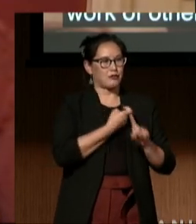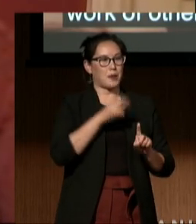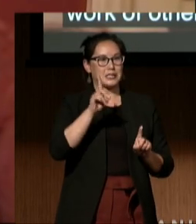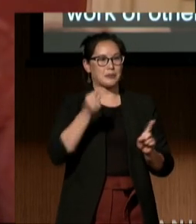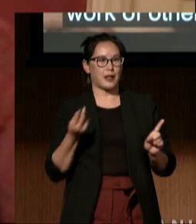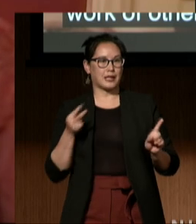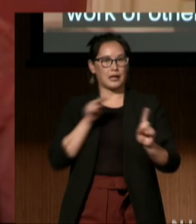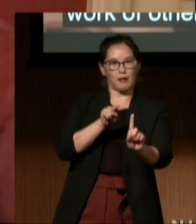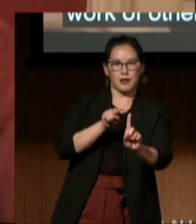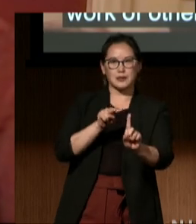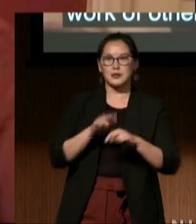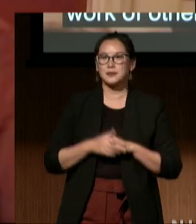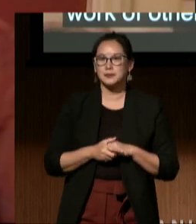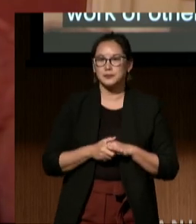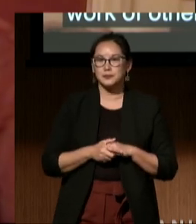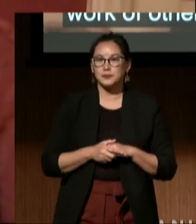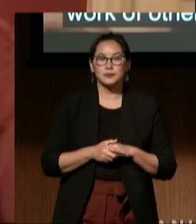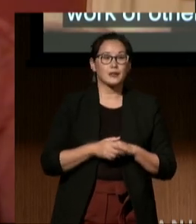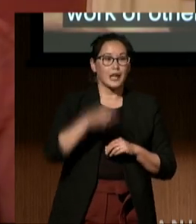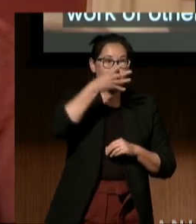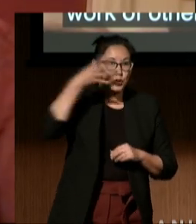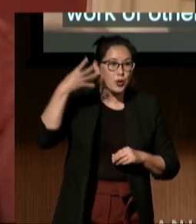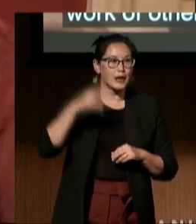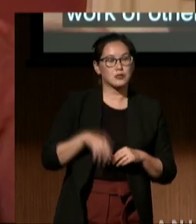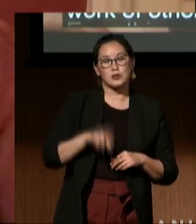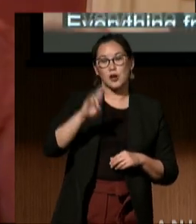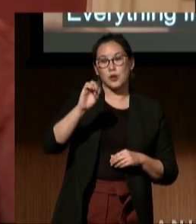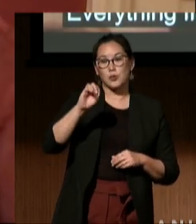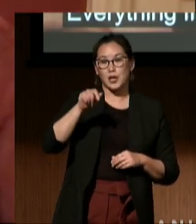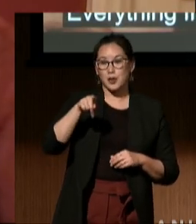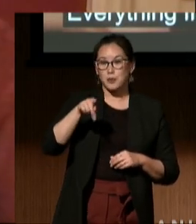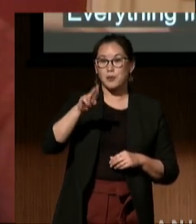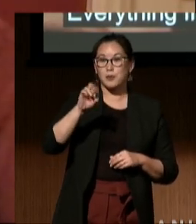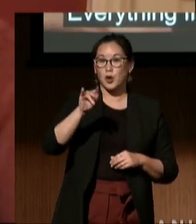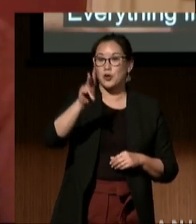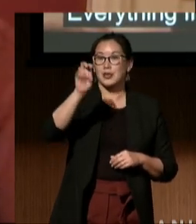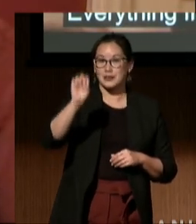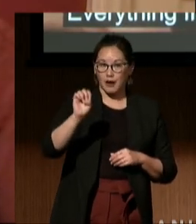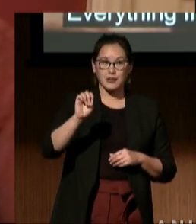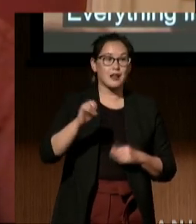everything from immigration to reproductive healthcare to policing policies.